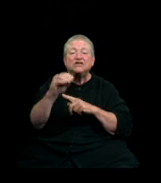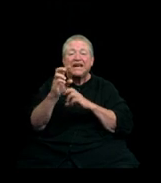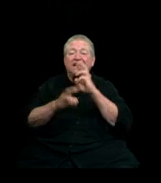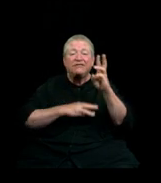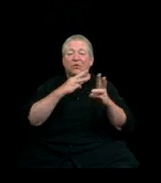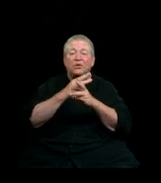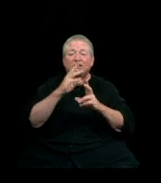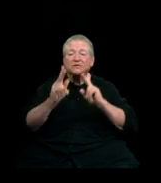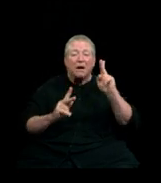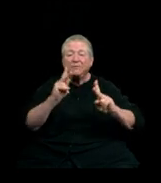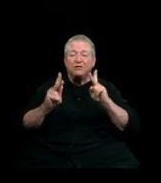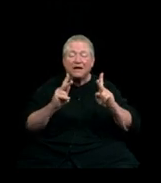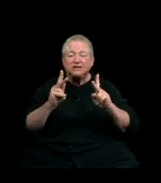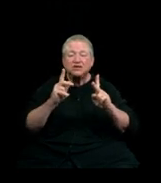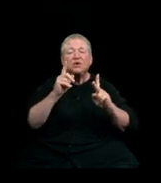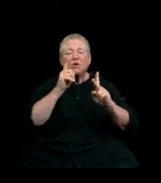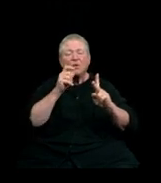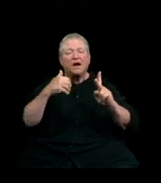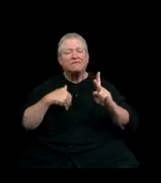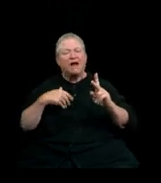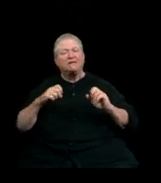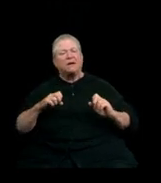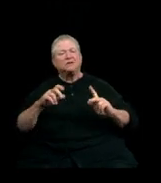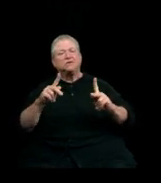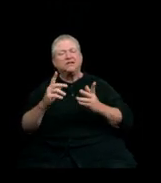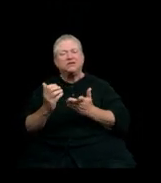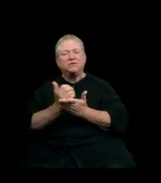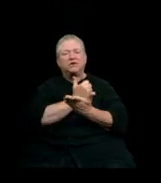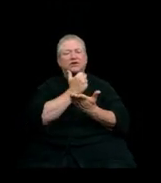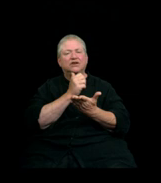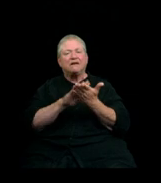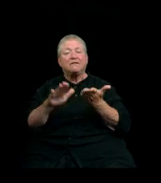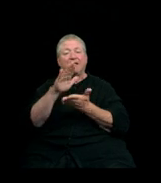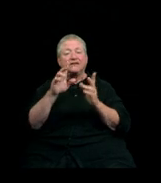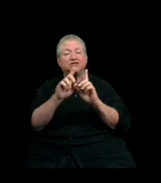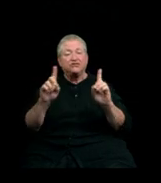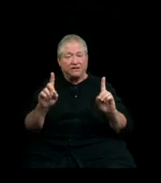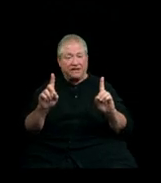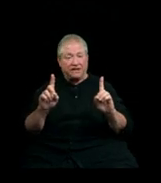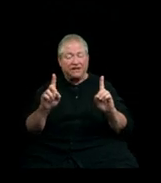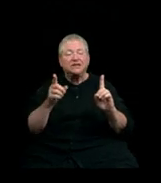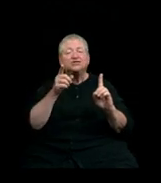that have had the opportunity to earn a college degree. This means you now have privilege